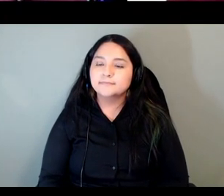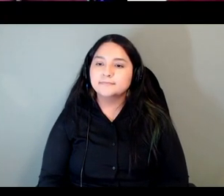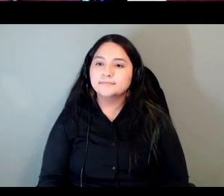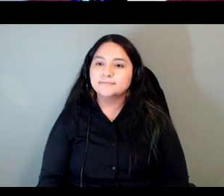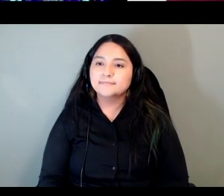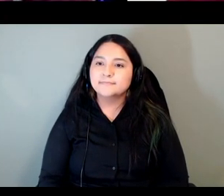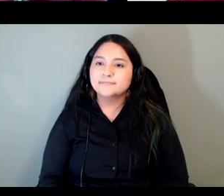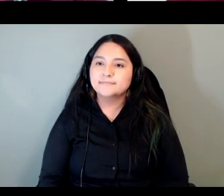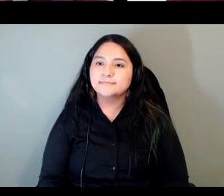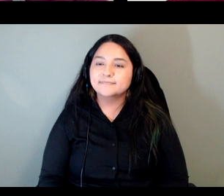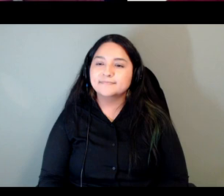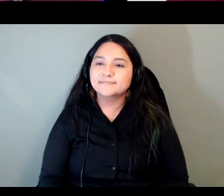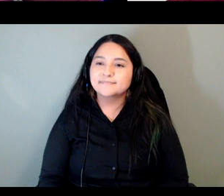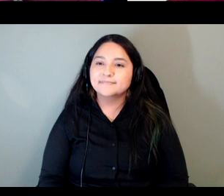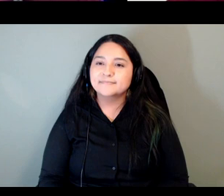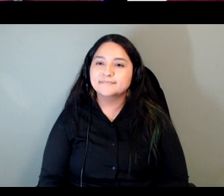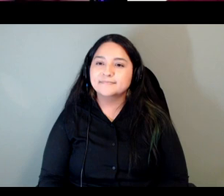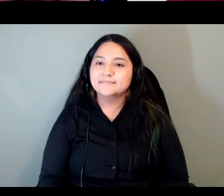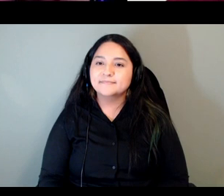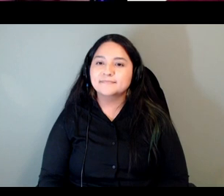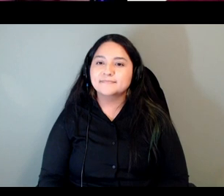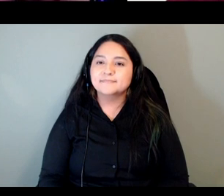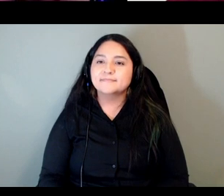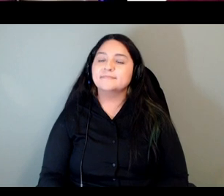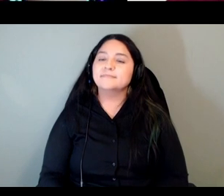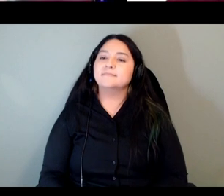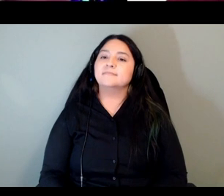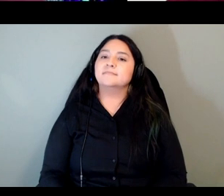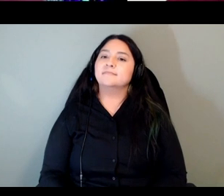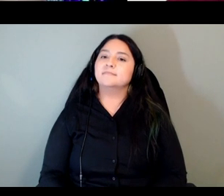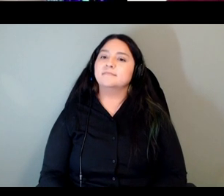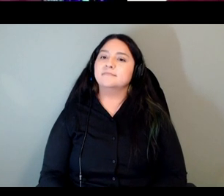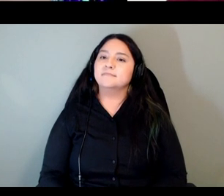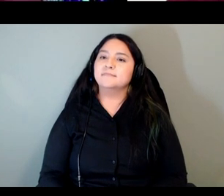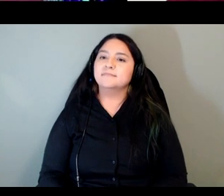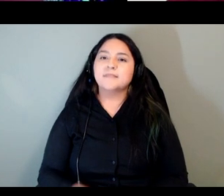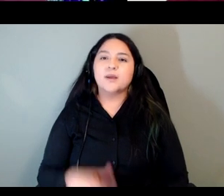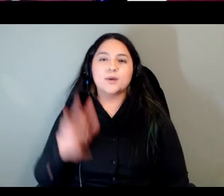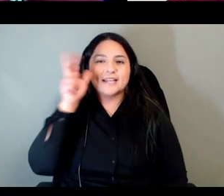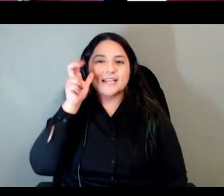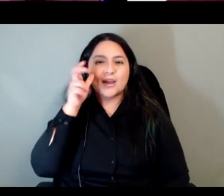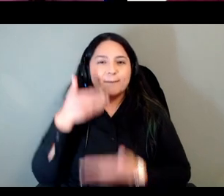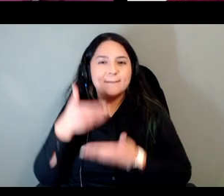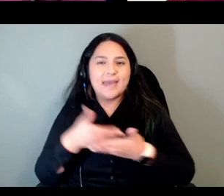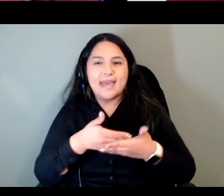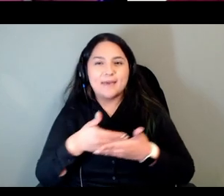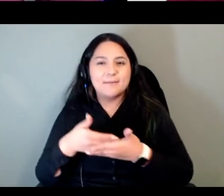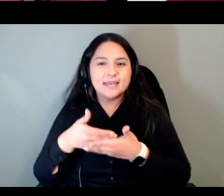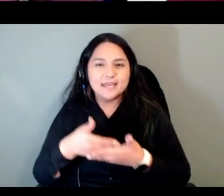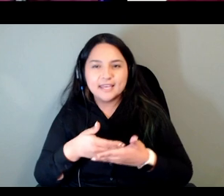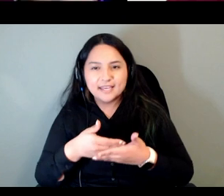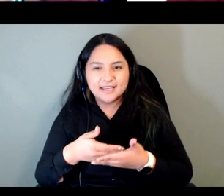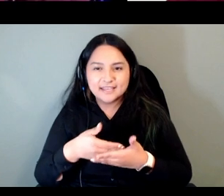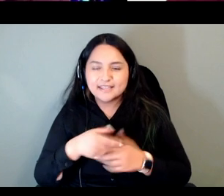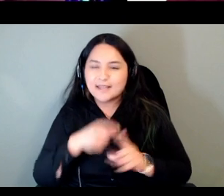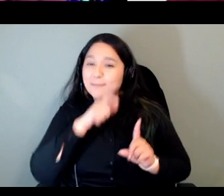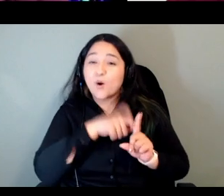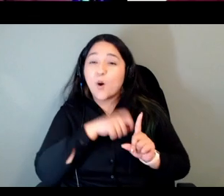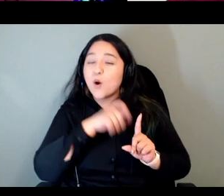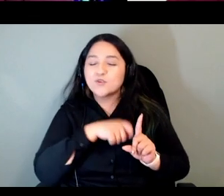i'm sorry that's my cat is a child or a baby that i'm that that i'm torturing it's my cat